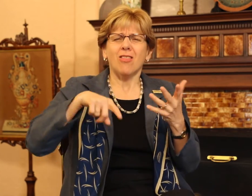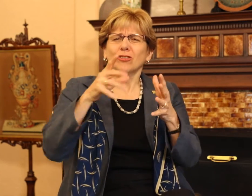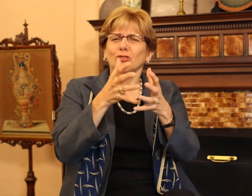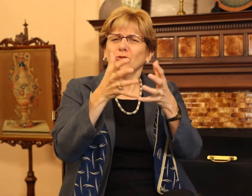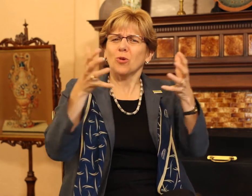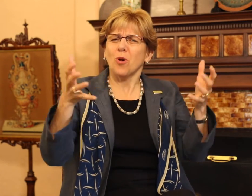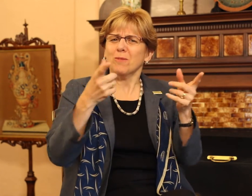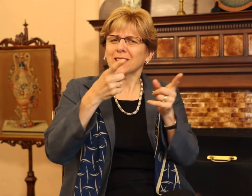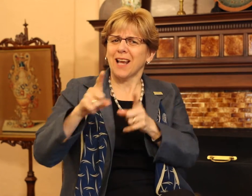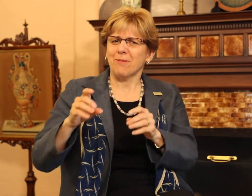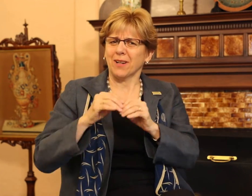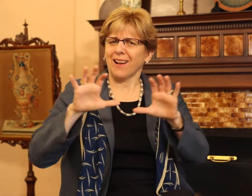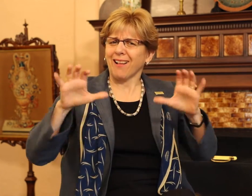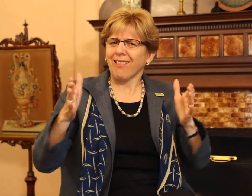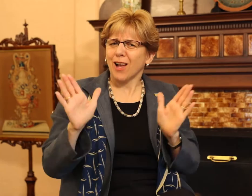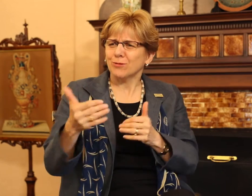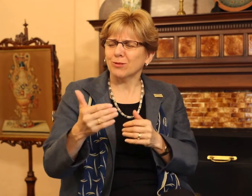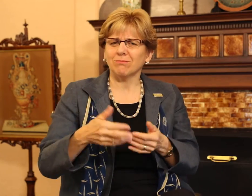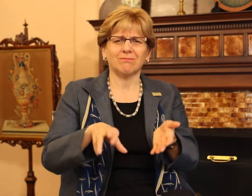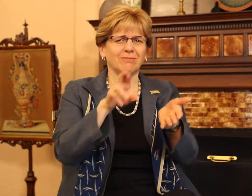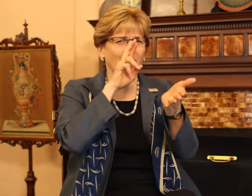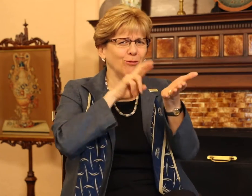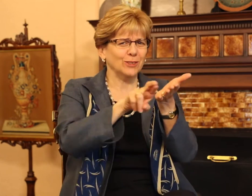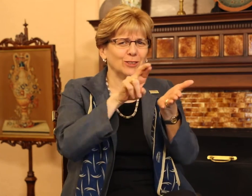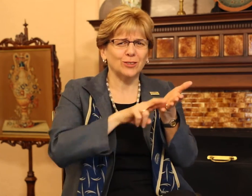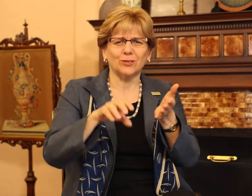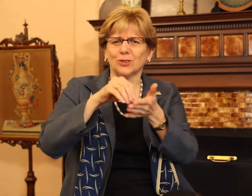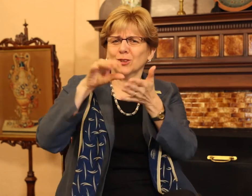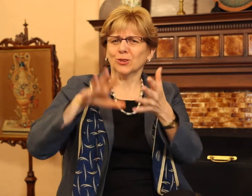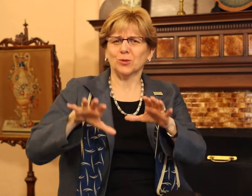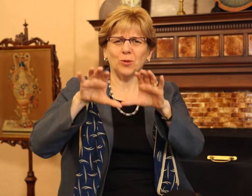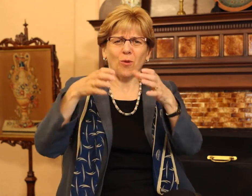There is so much happening in the classroom, our research, our student organizations,